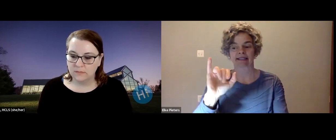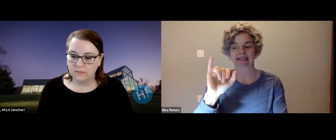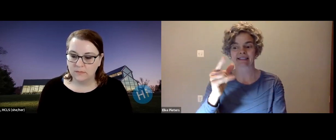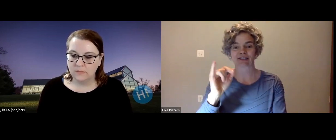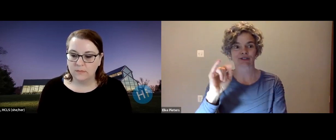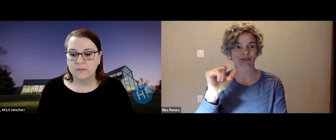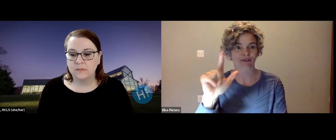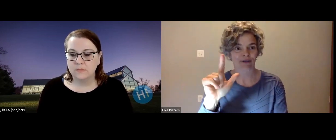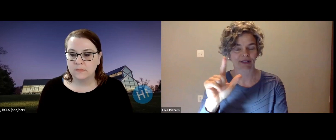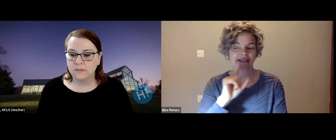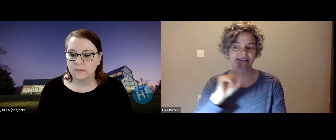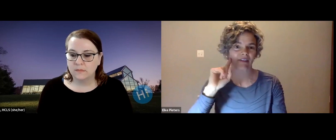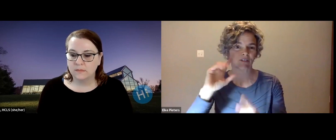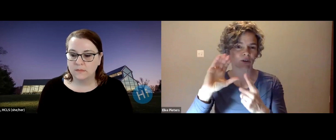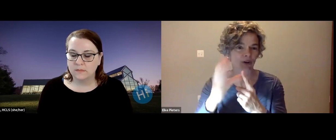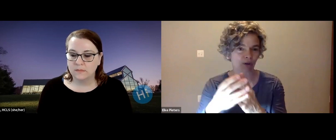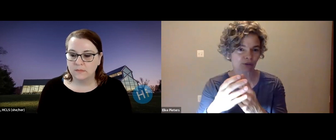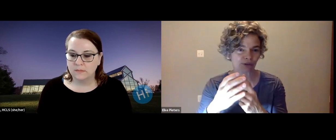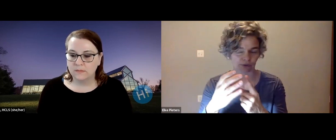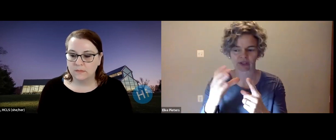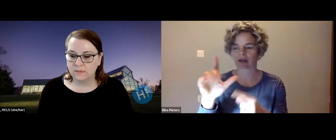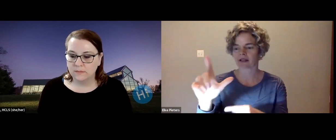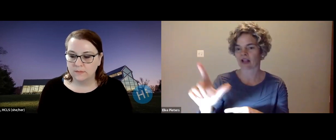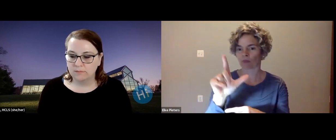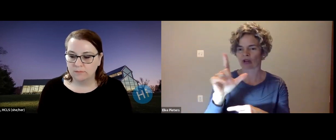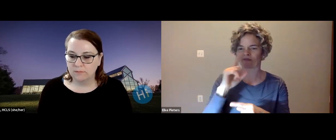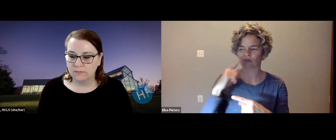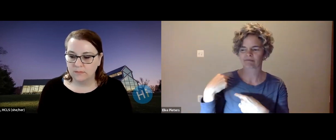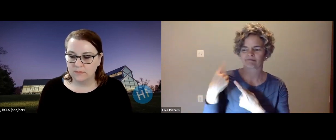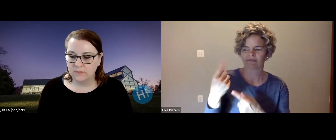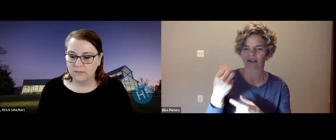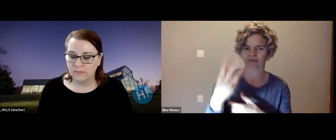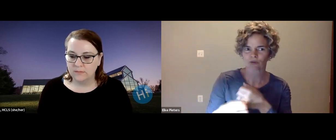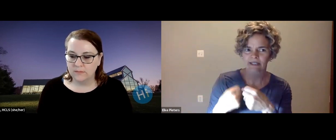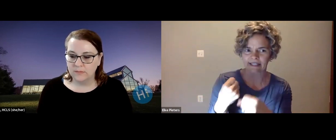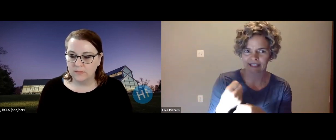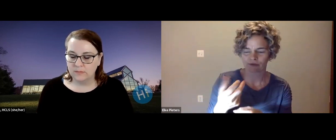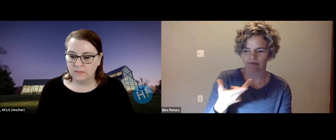with the Howard County library system as well as the Maryland